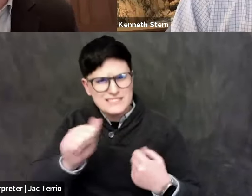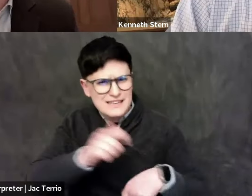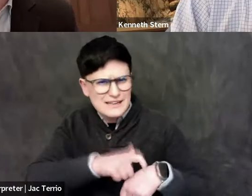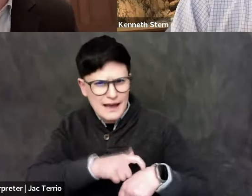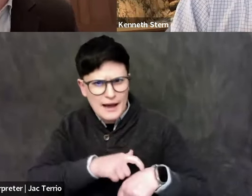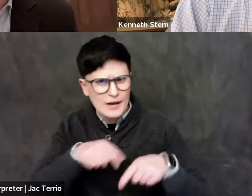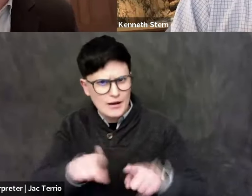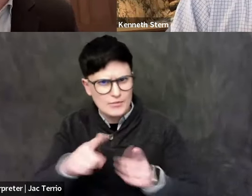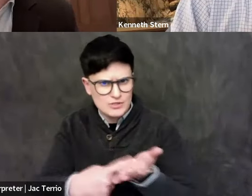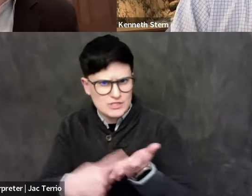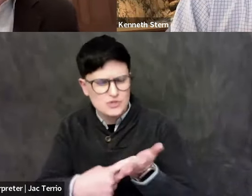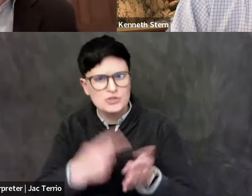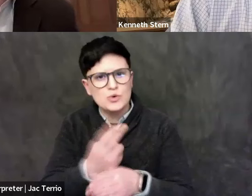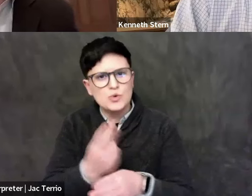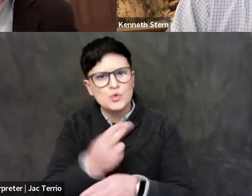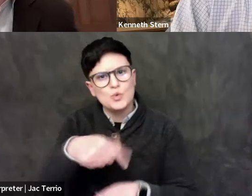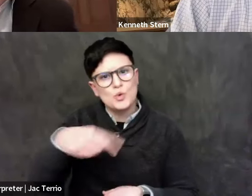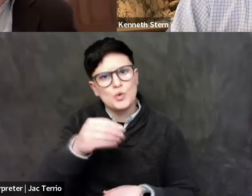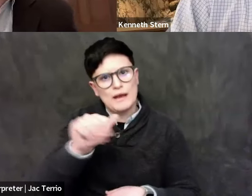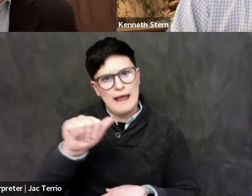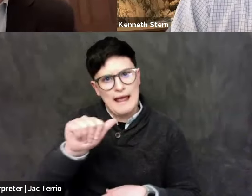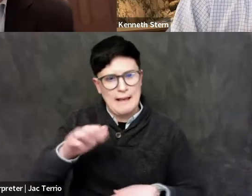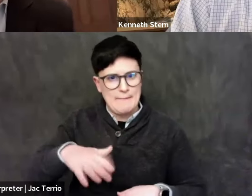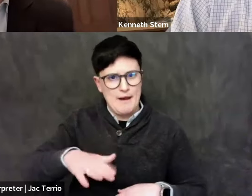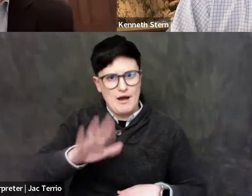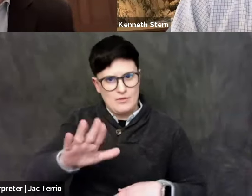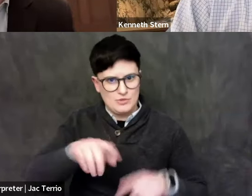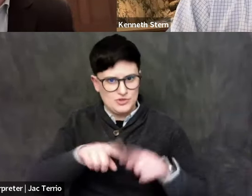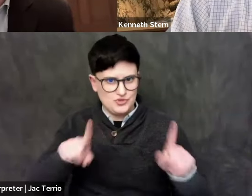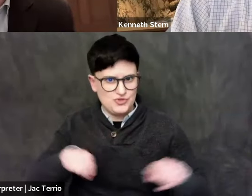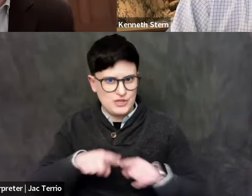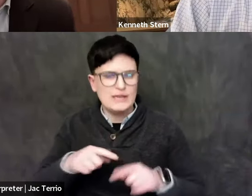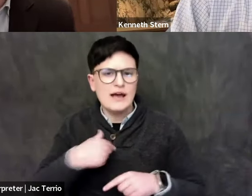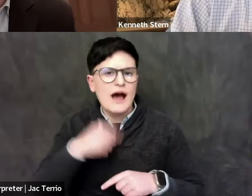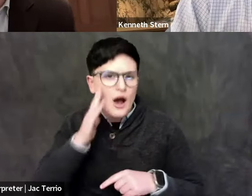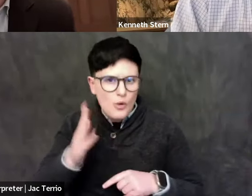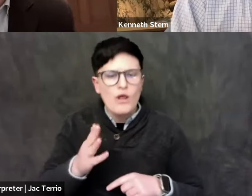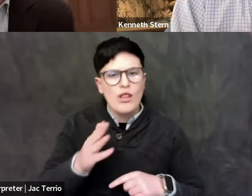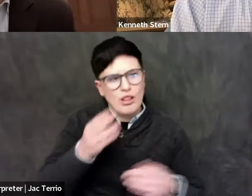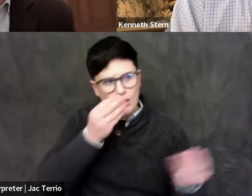at the bottom of your screen. And I will relay the questions during the question period.